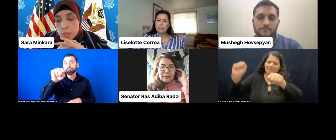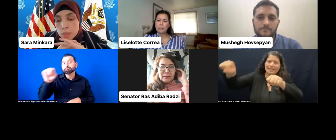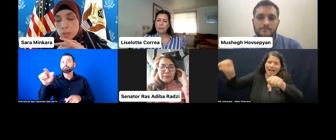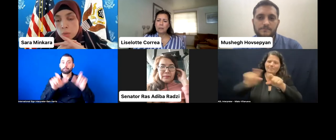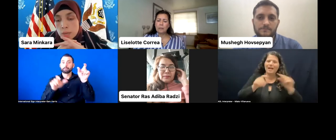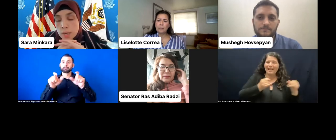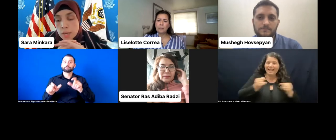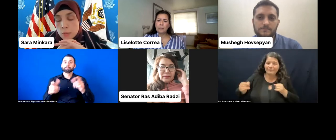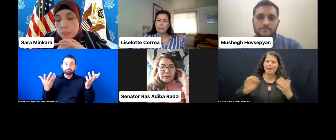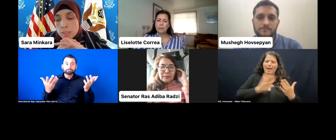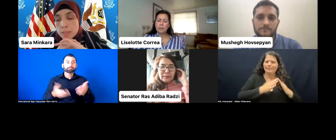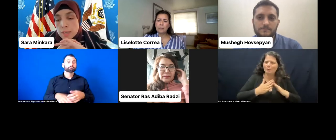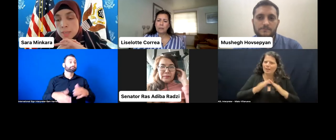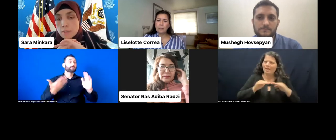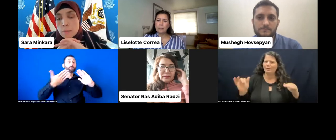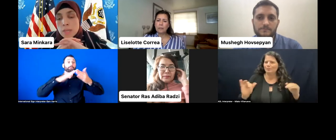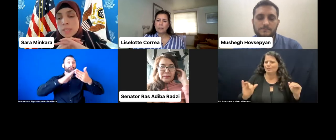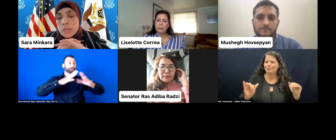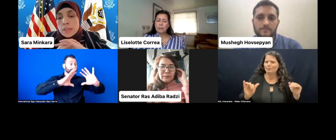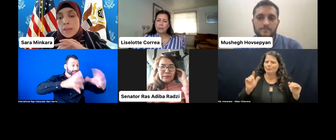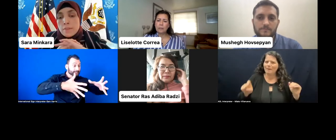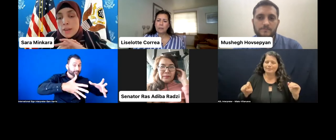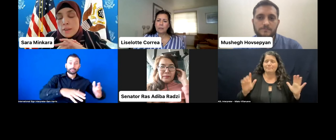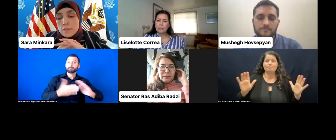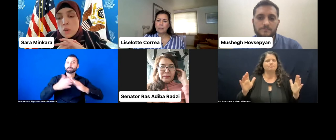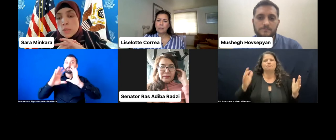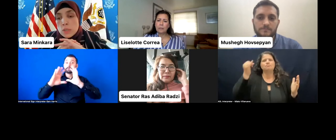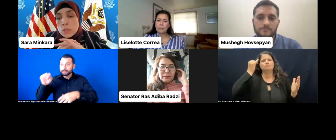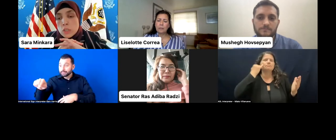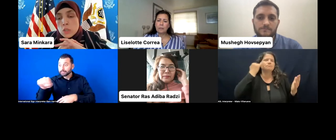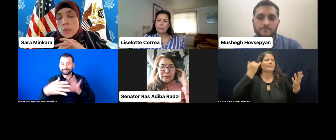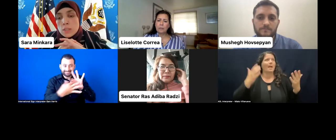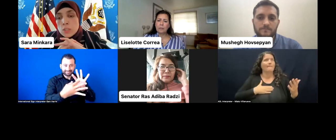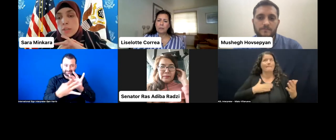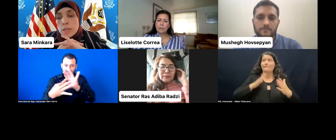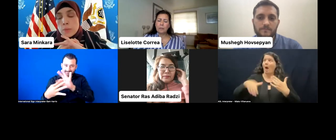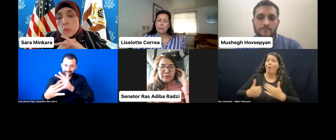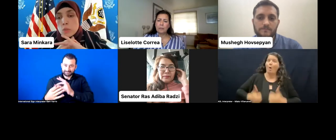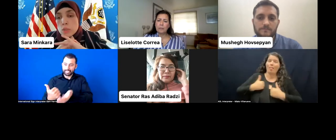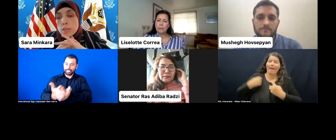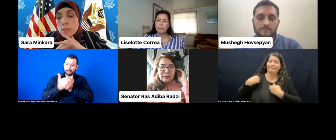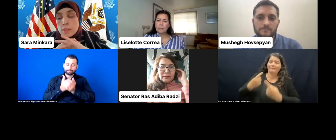you know, I always say that if my entire life I've always heard, "you can't, you're not able to, you're nothing,